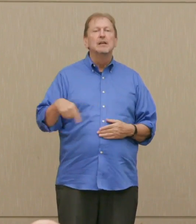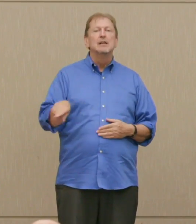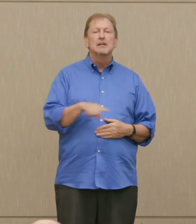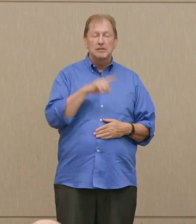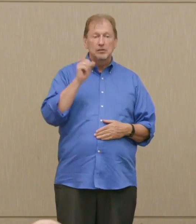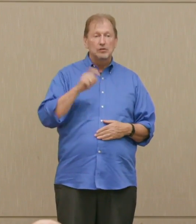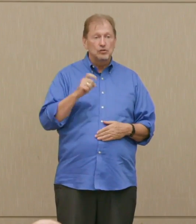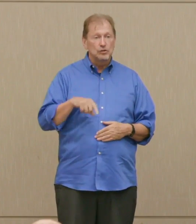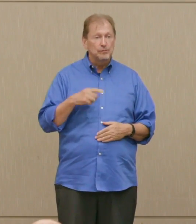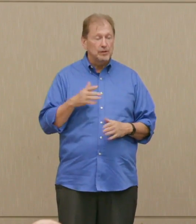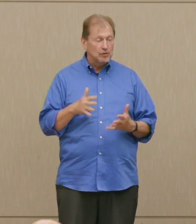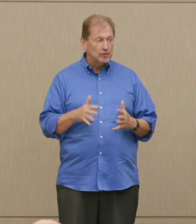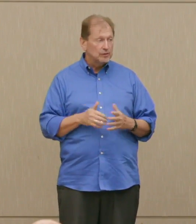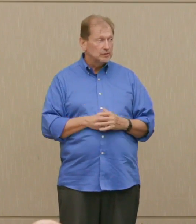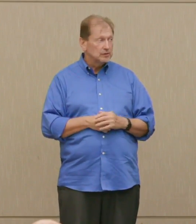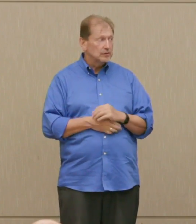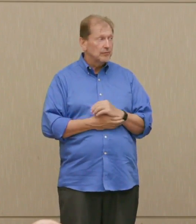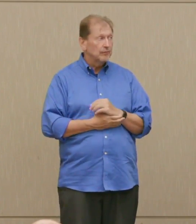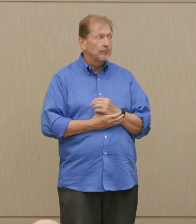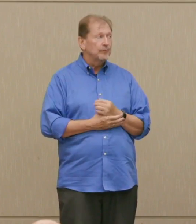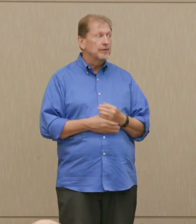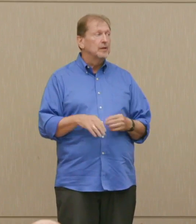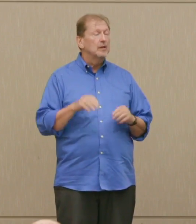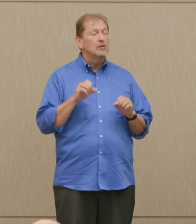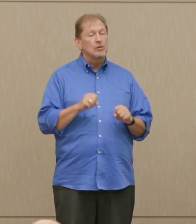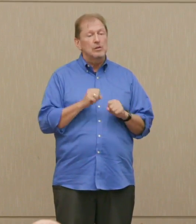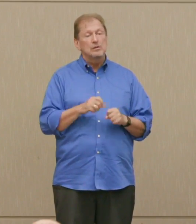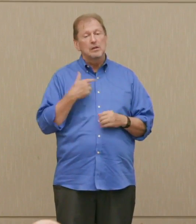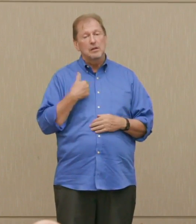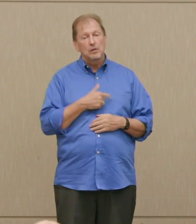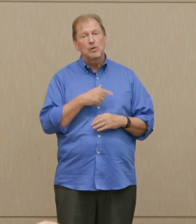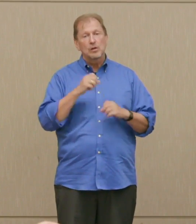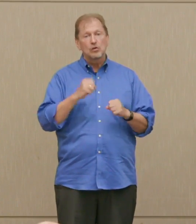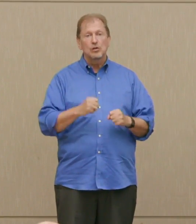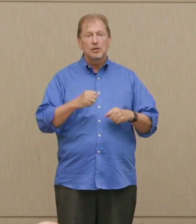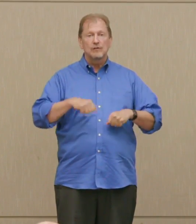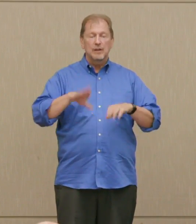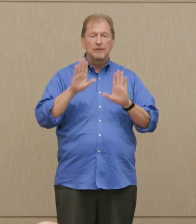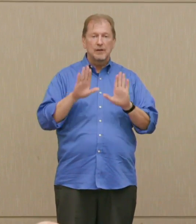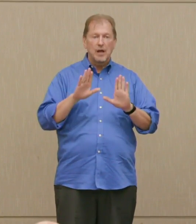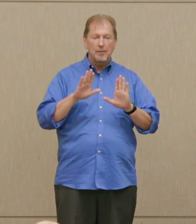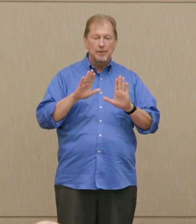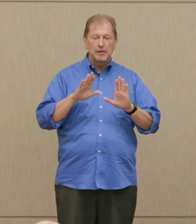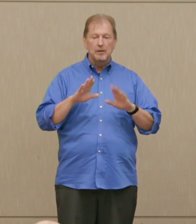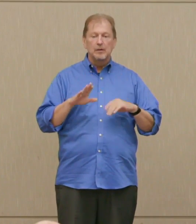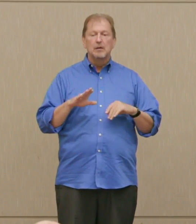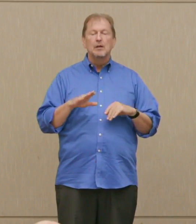By the way, it could, even without giving up deterrents, the risk of nuclear winter,